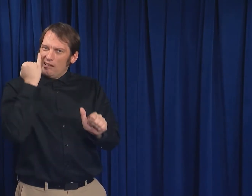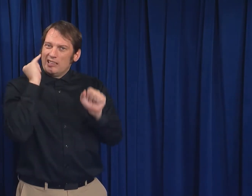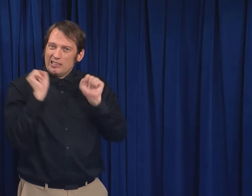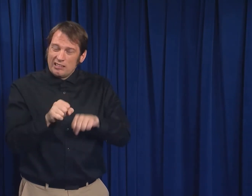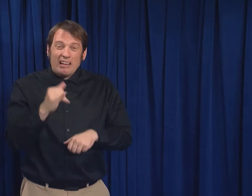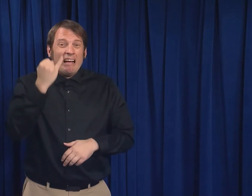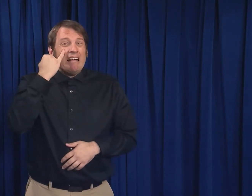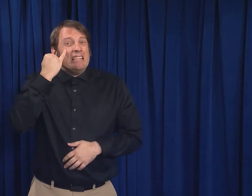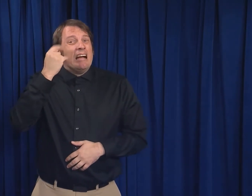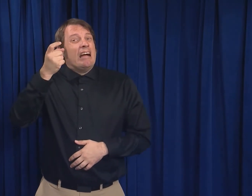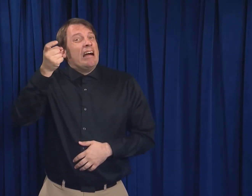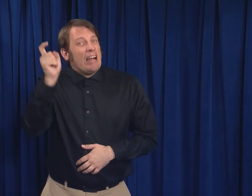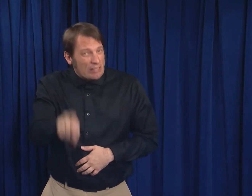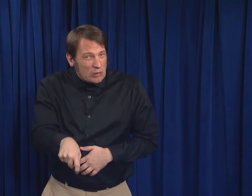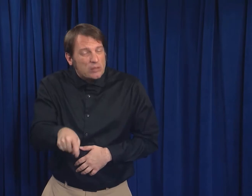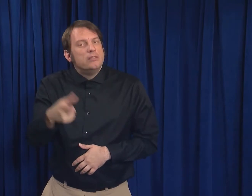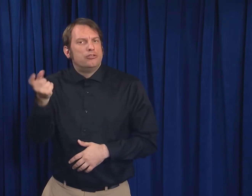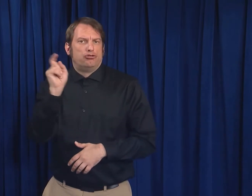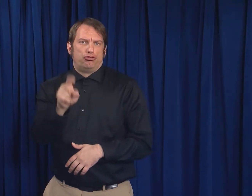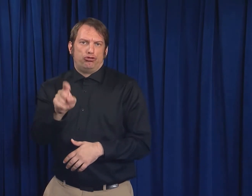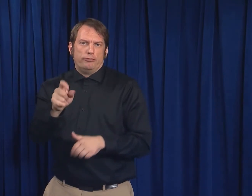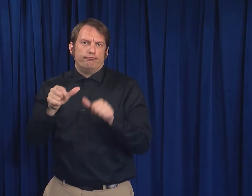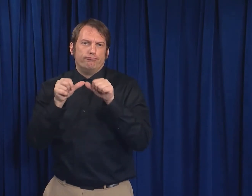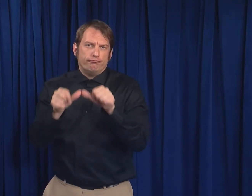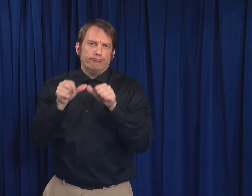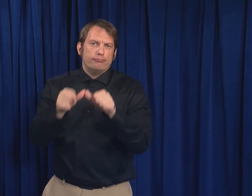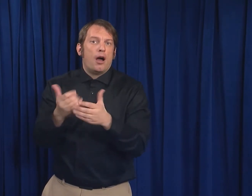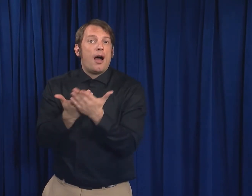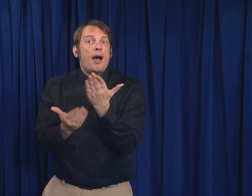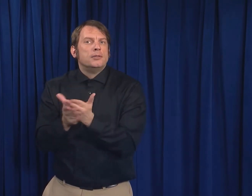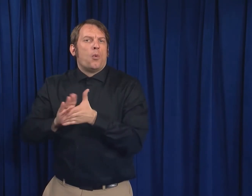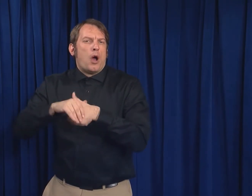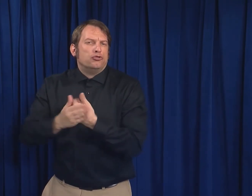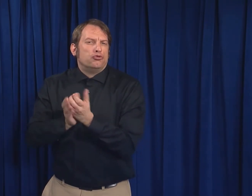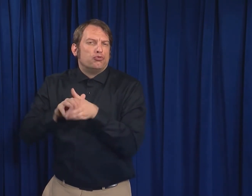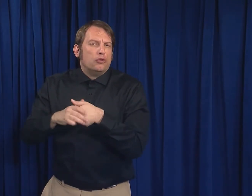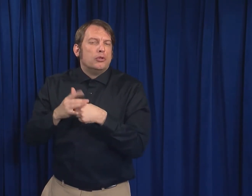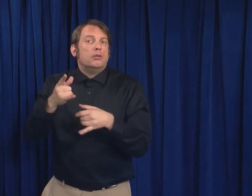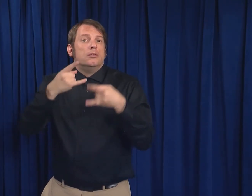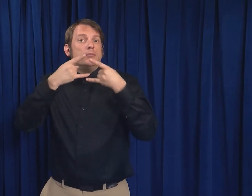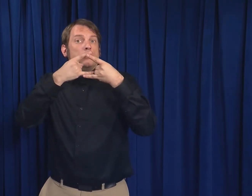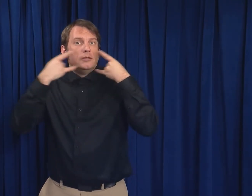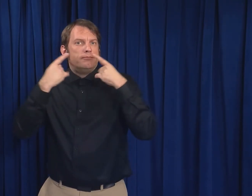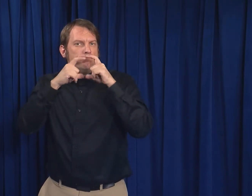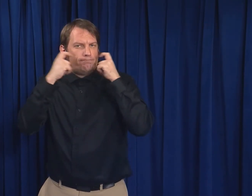If they have to care for the newborn, they should wash their hands and wear a mask